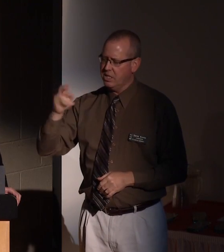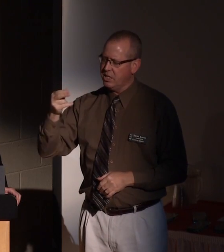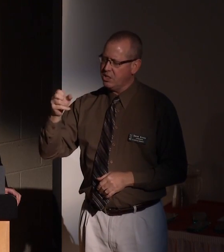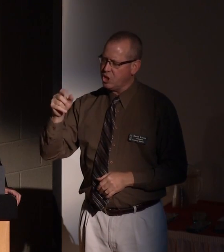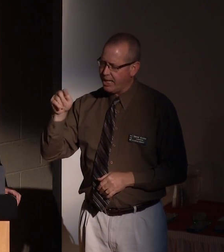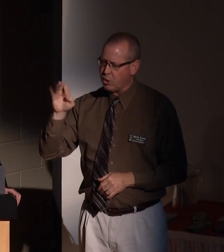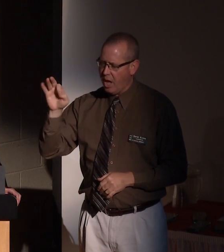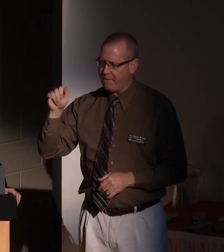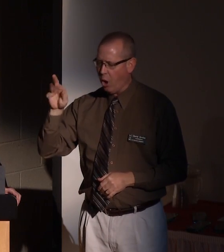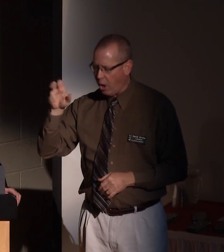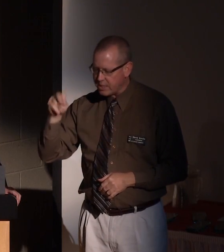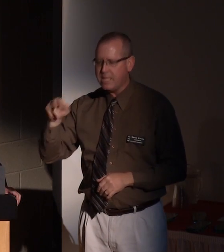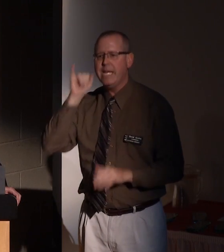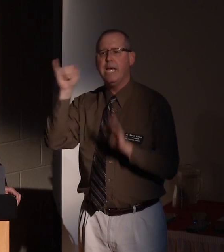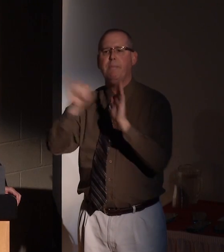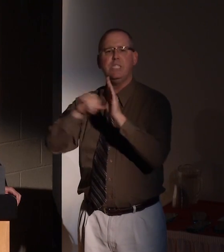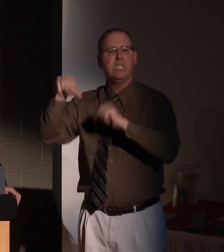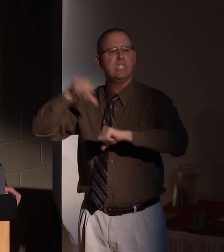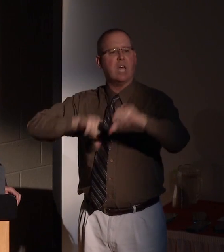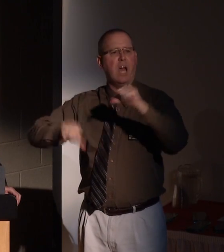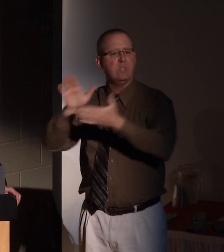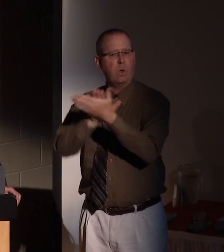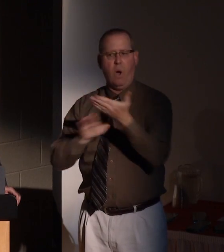Carlson Center for Imaging Science.